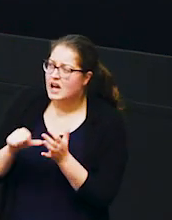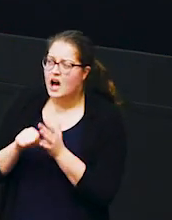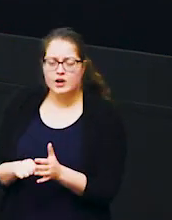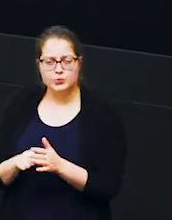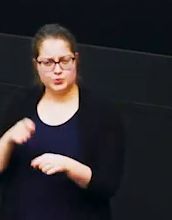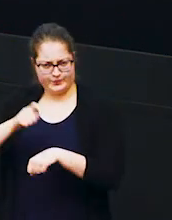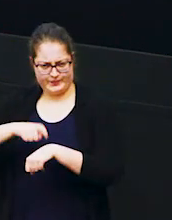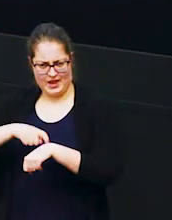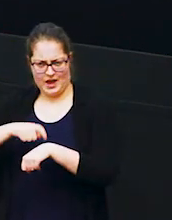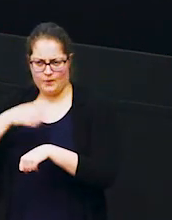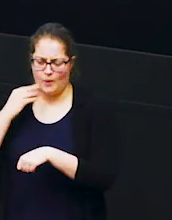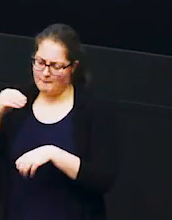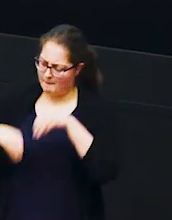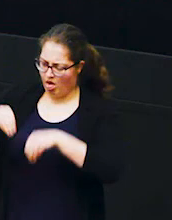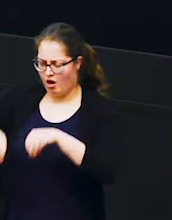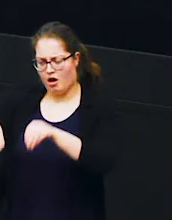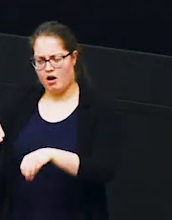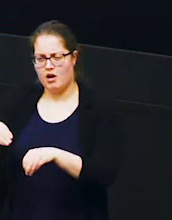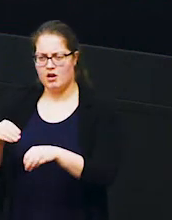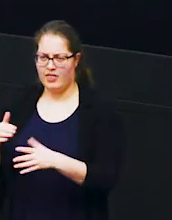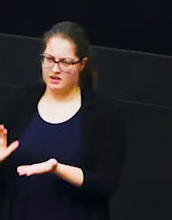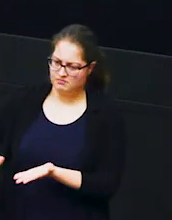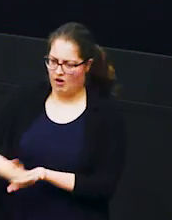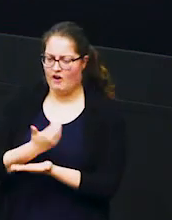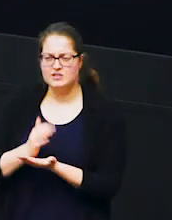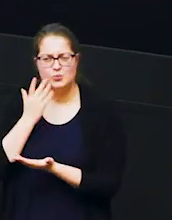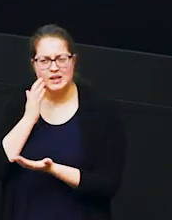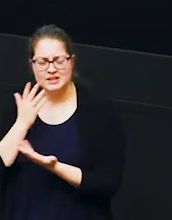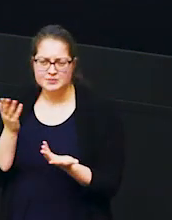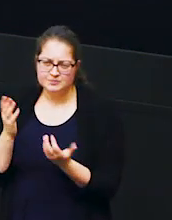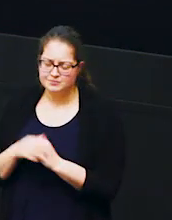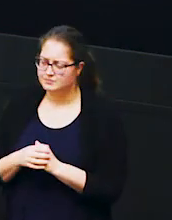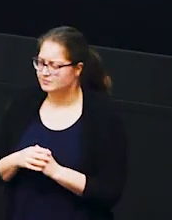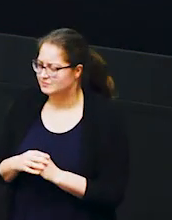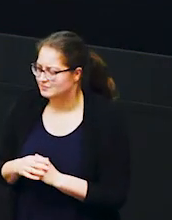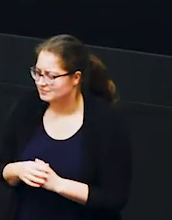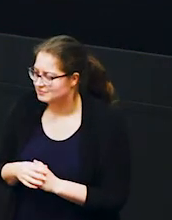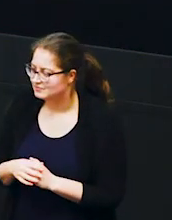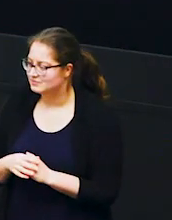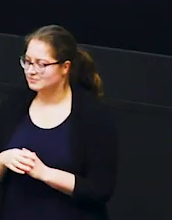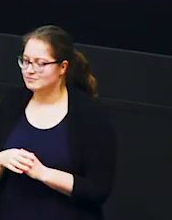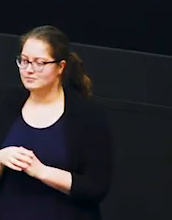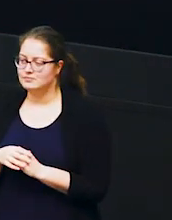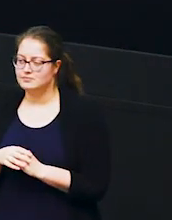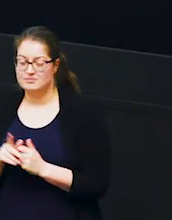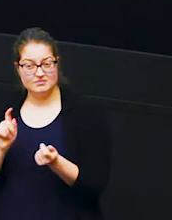should plant their crops and when they can then harvest and this is changing so like i said when